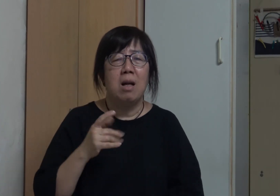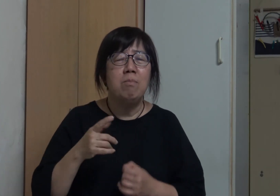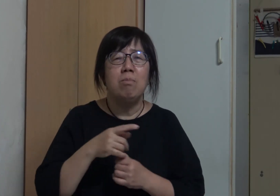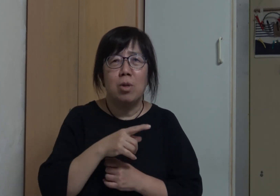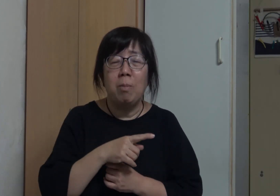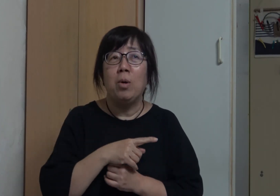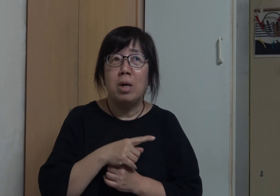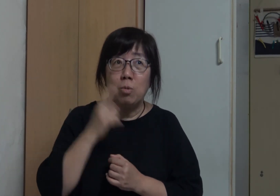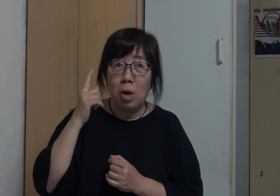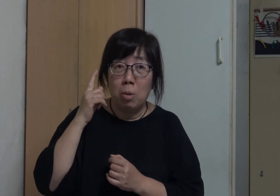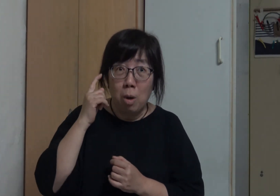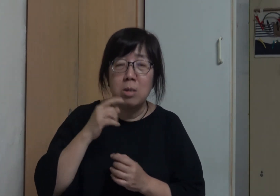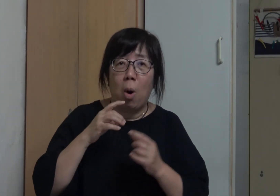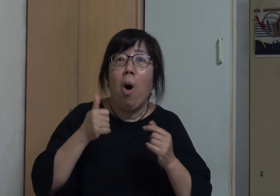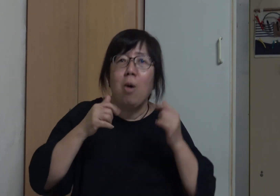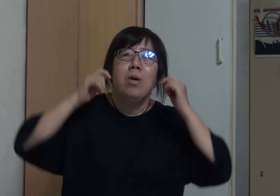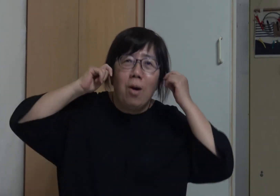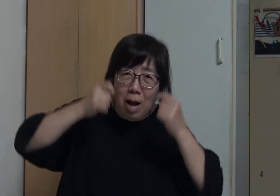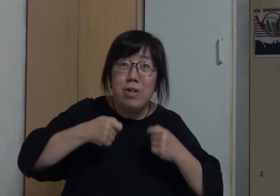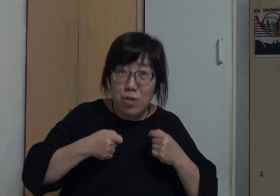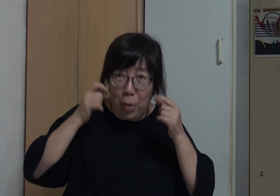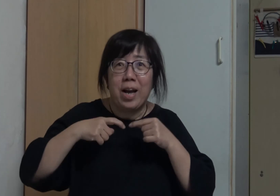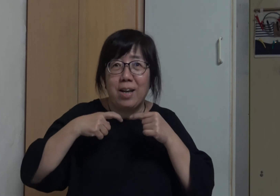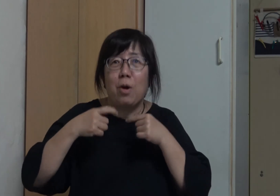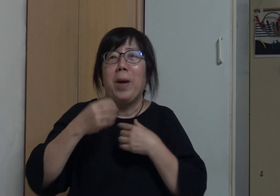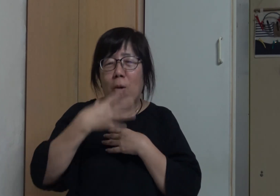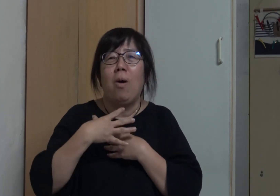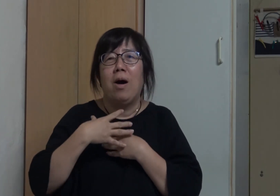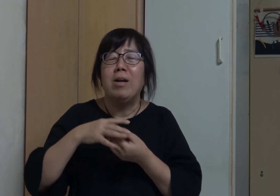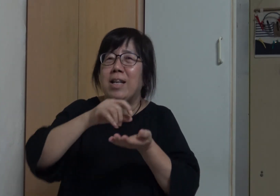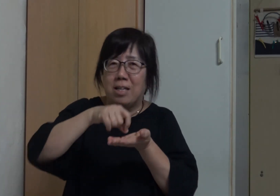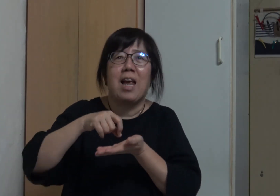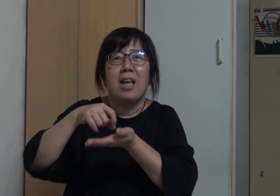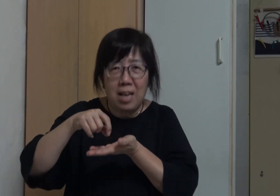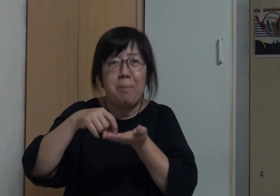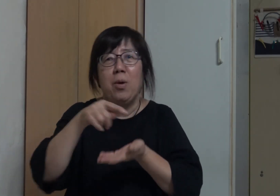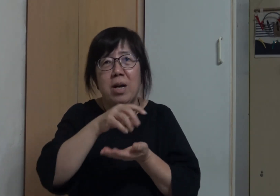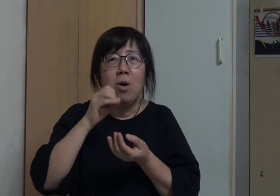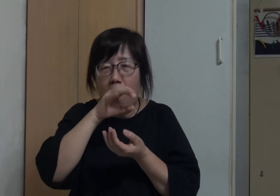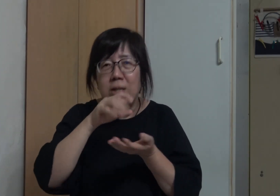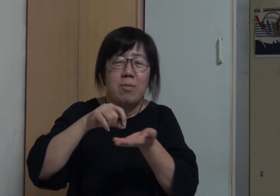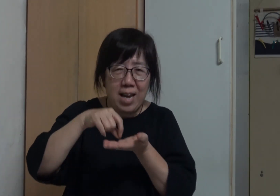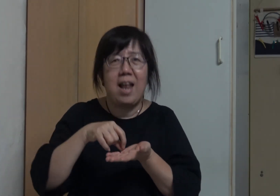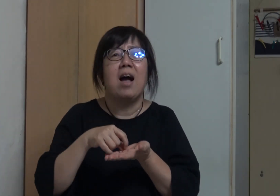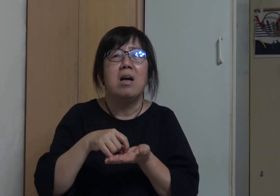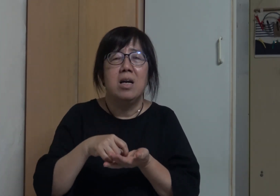They agreed then took off their mask I communicated with them through speaking and writing